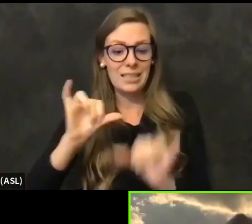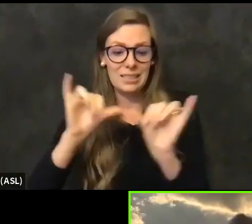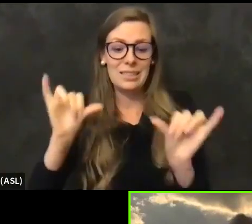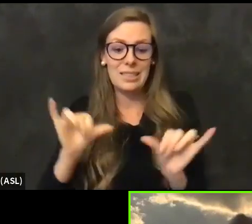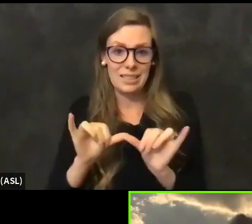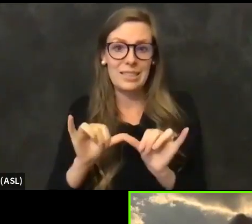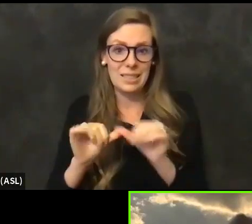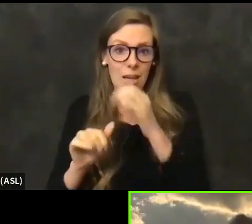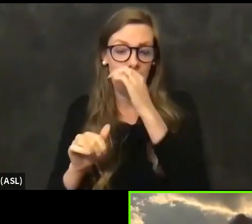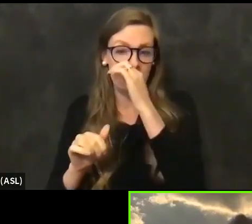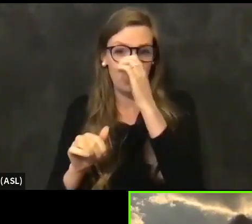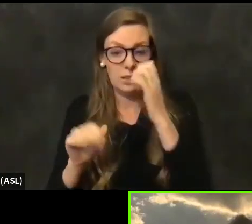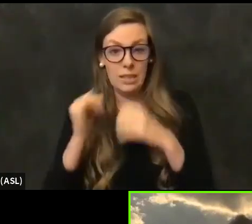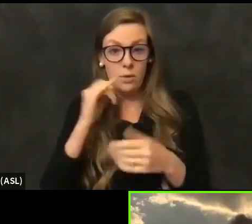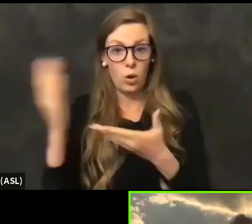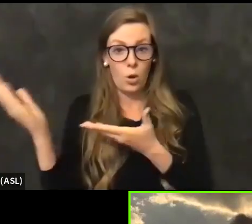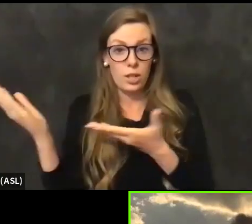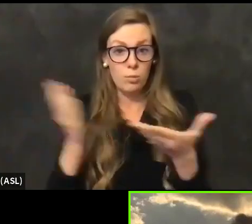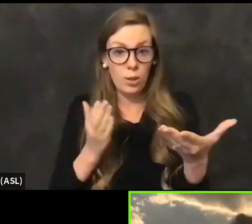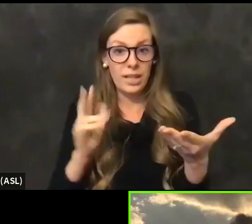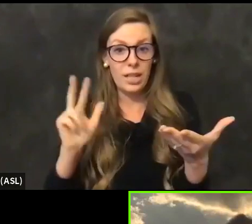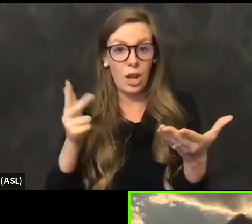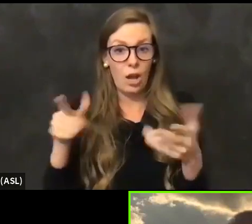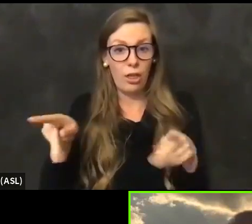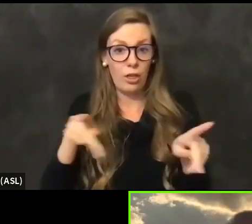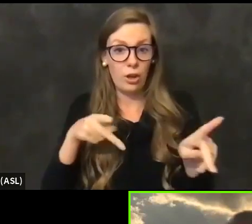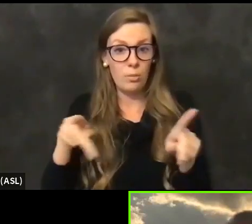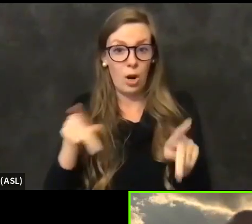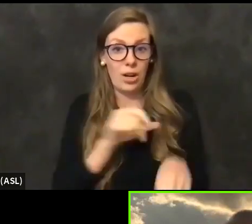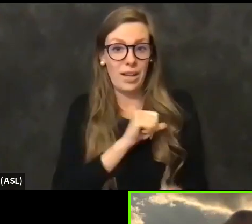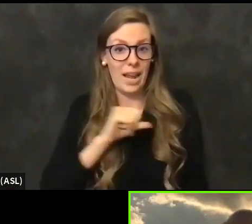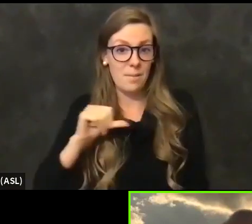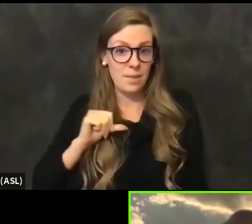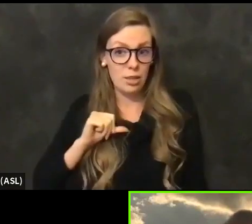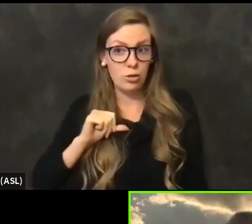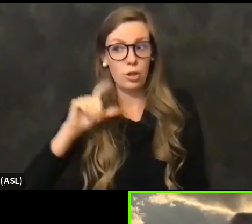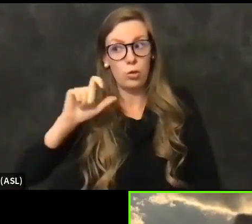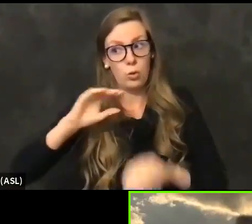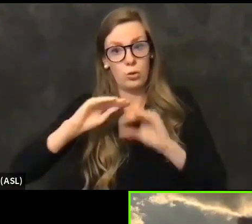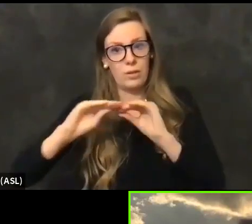administrator, the goal is, is to fix this data system. No matter what, no matter how we get into